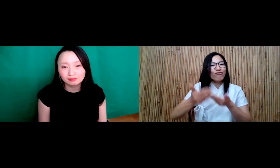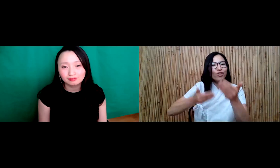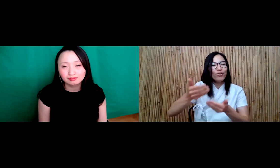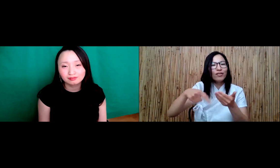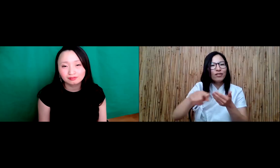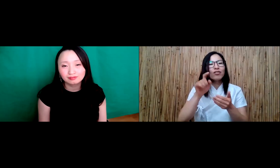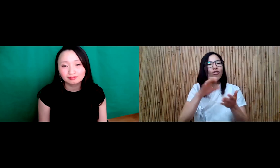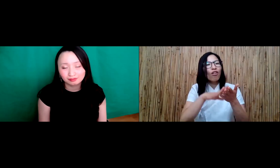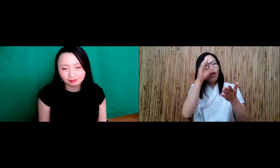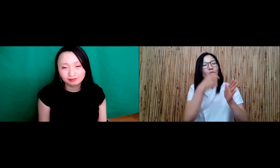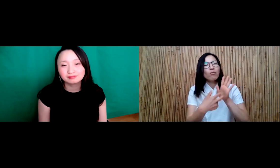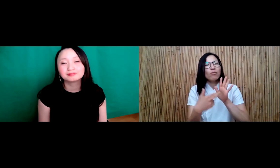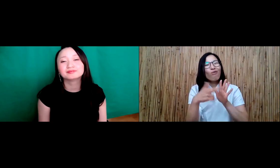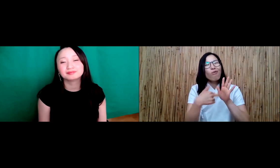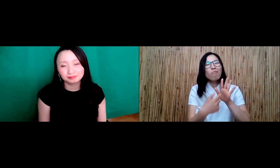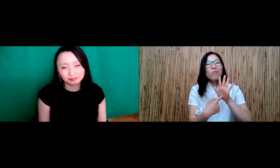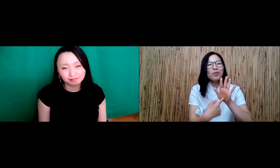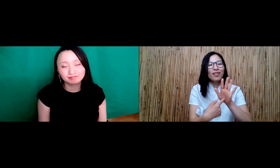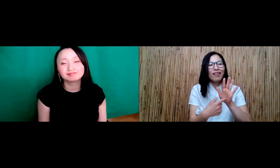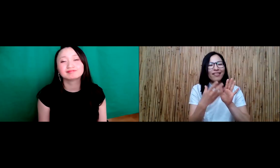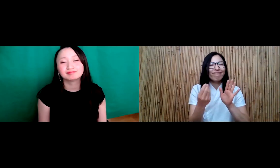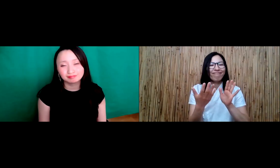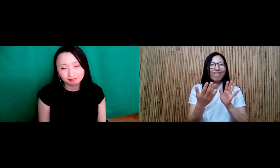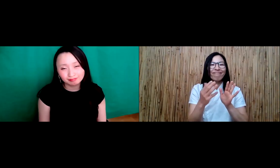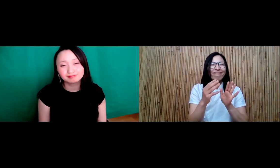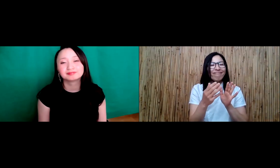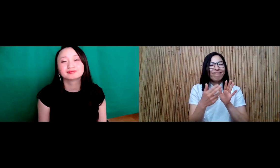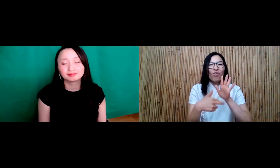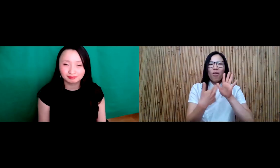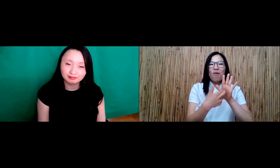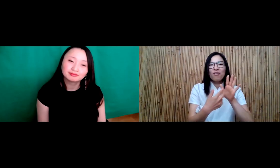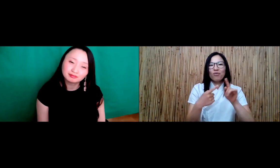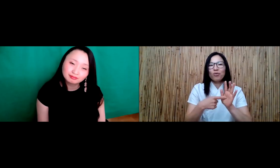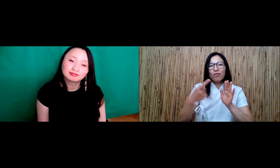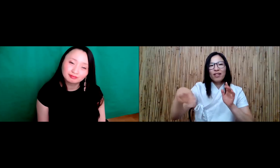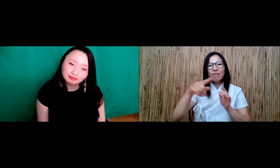And so that means that, you know, we should be learning about learning. We should be learning